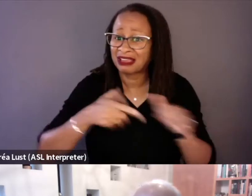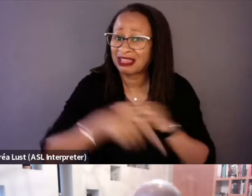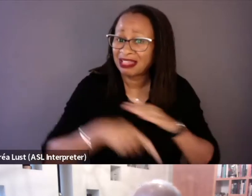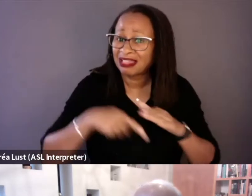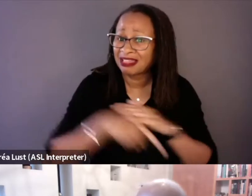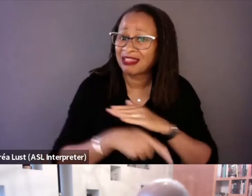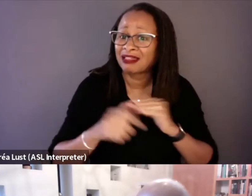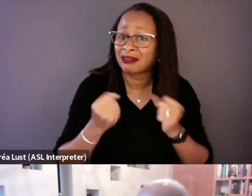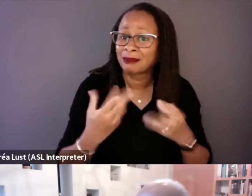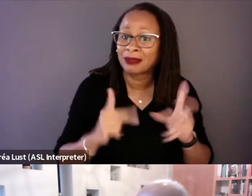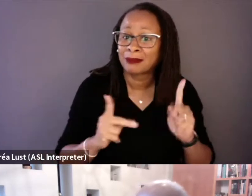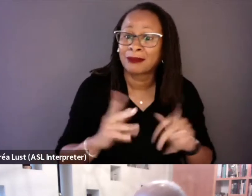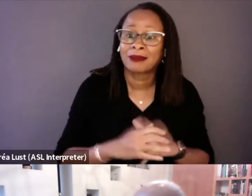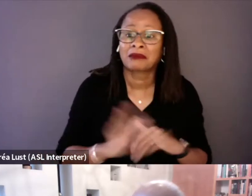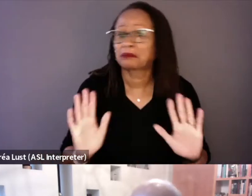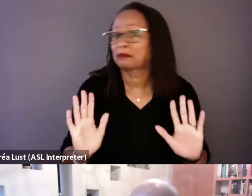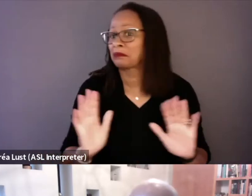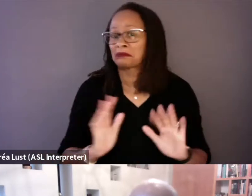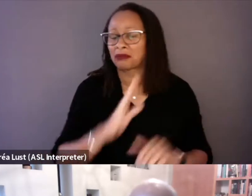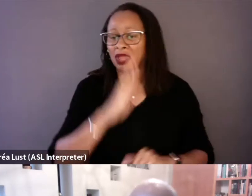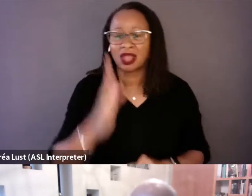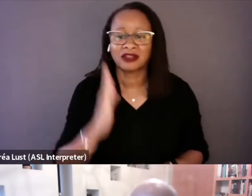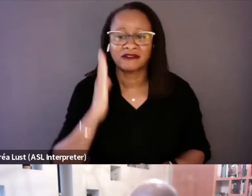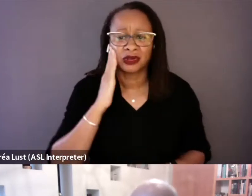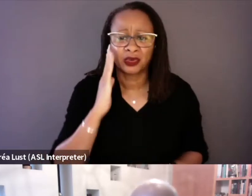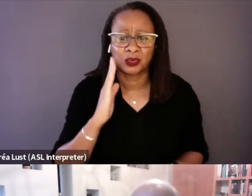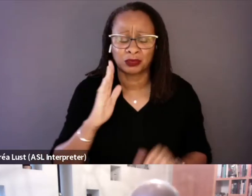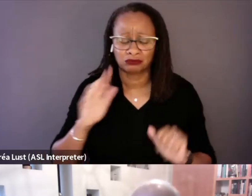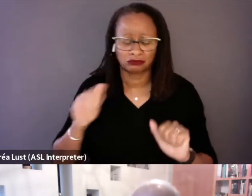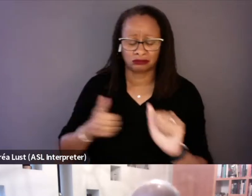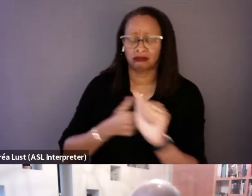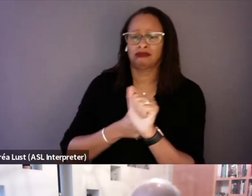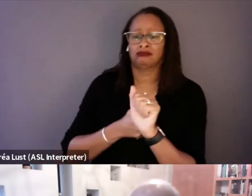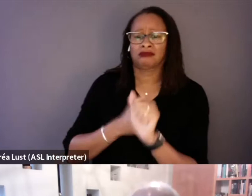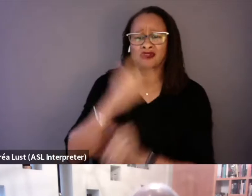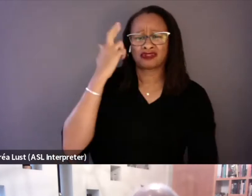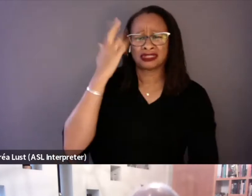But I never knew the exact reasons why